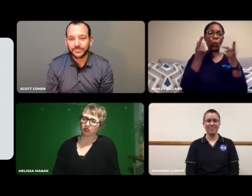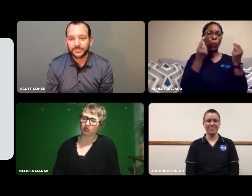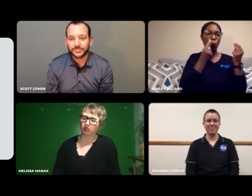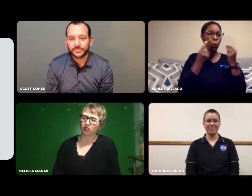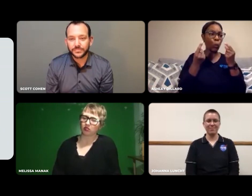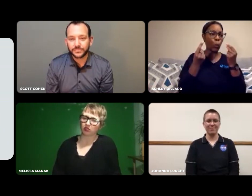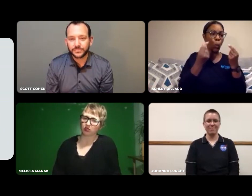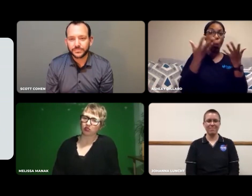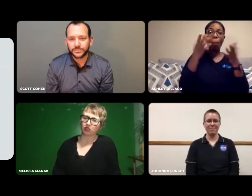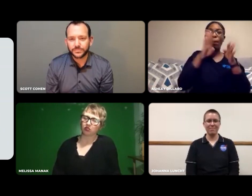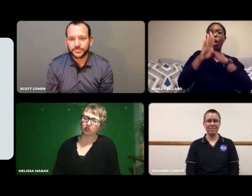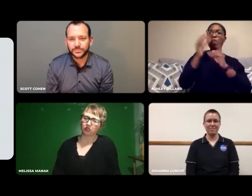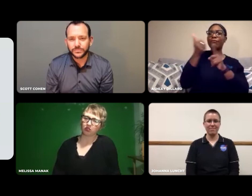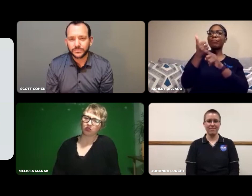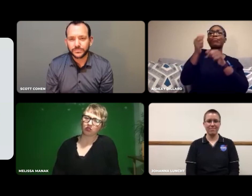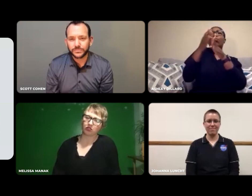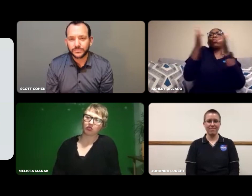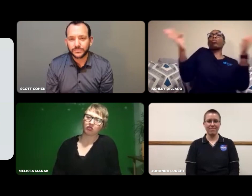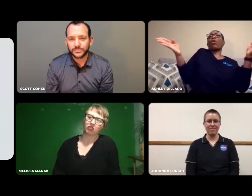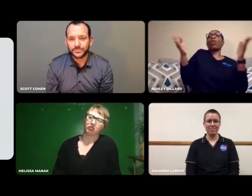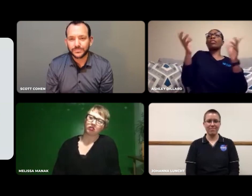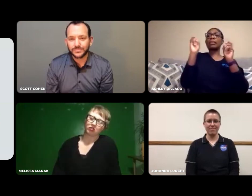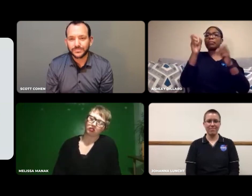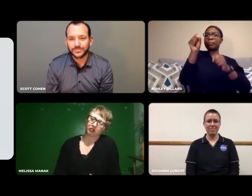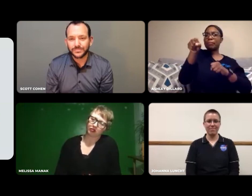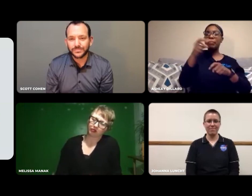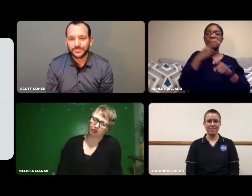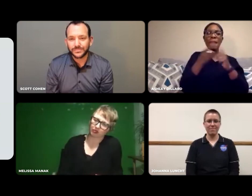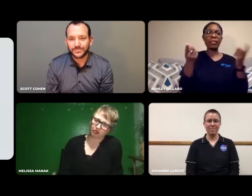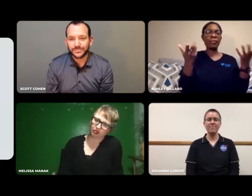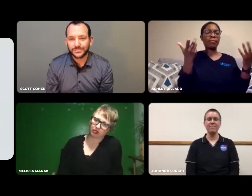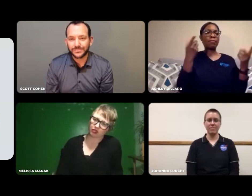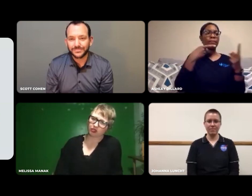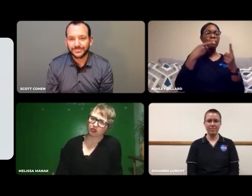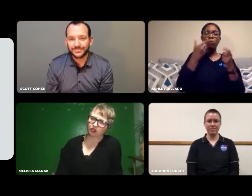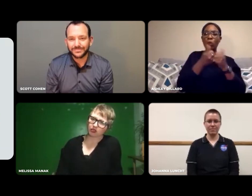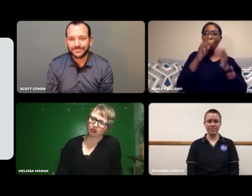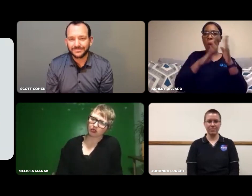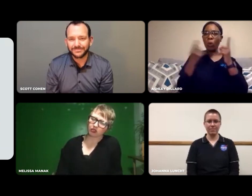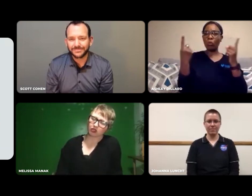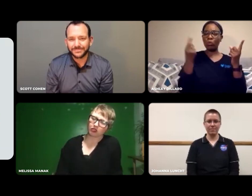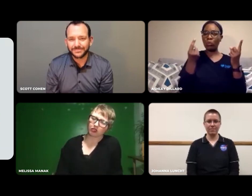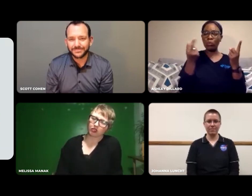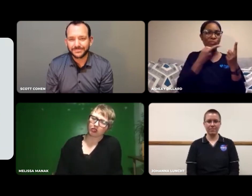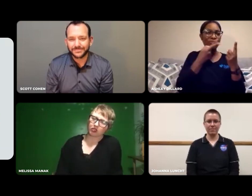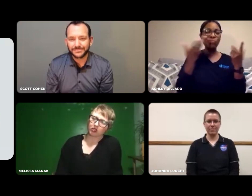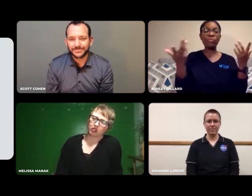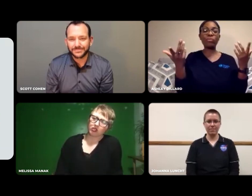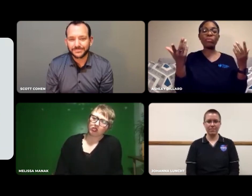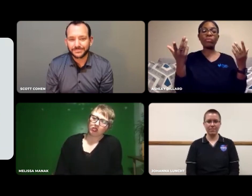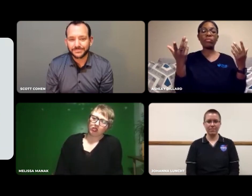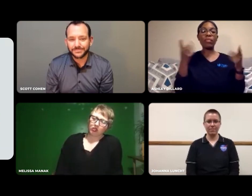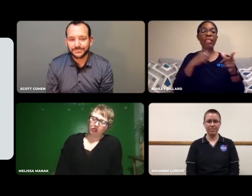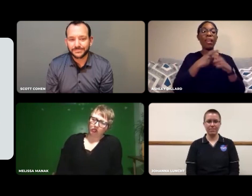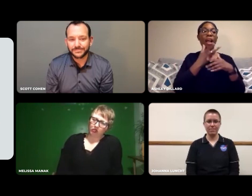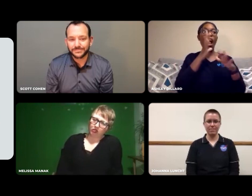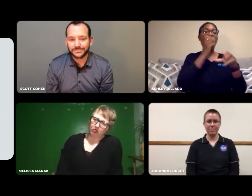I had to figure out what specifically in the biology field that I was interested in.